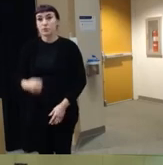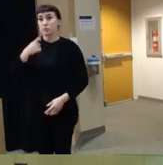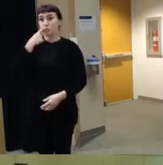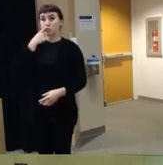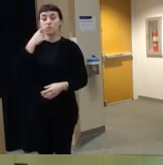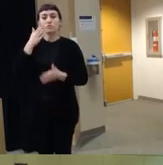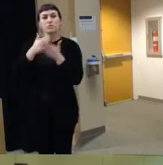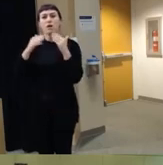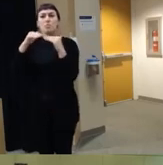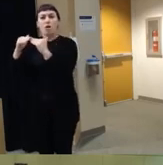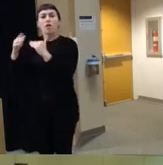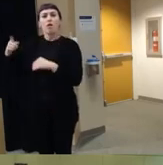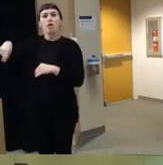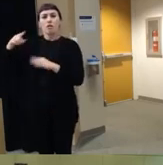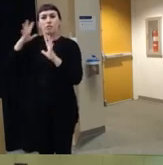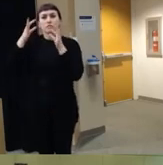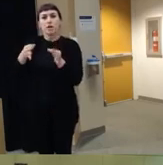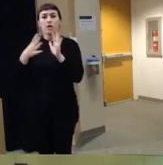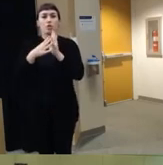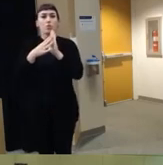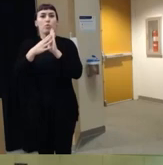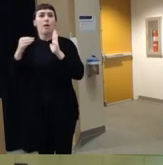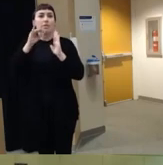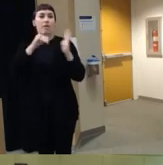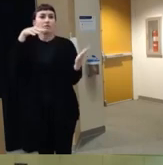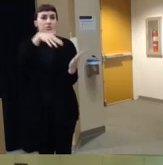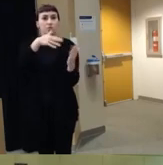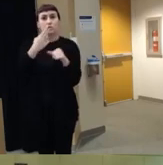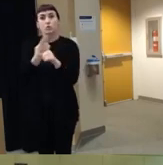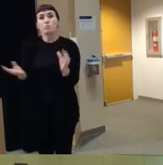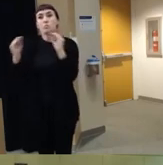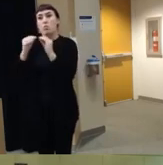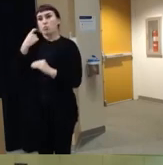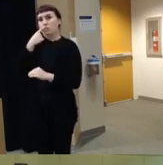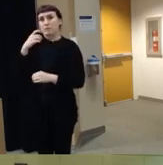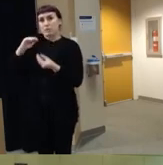colleagues and I decided to replicate the winter moot study um using more recent data um and using